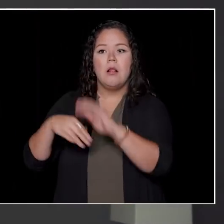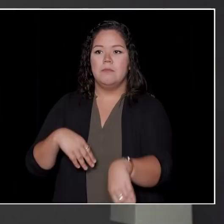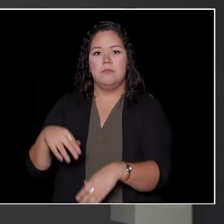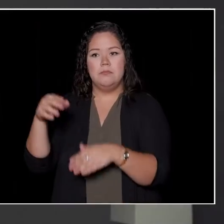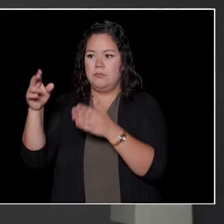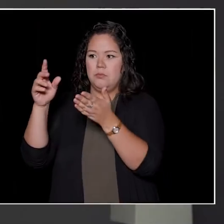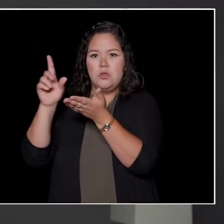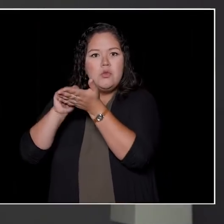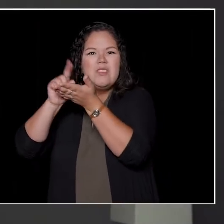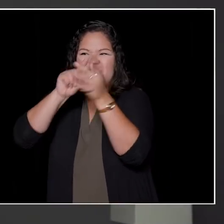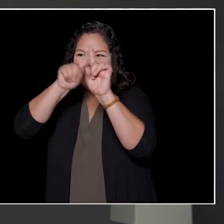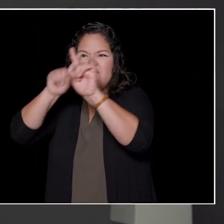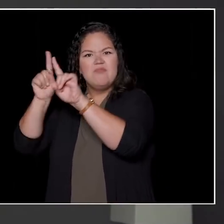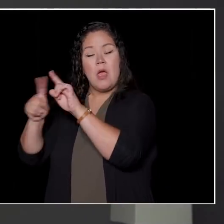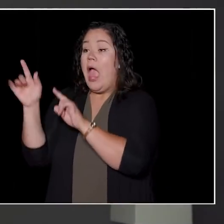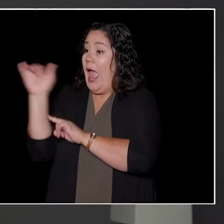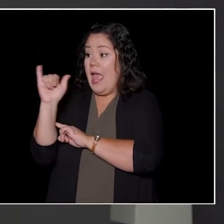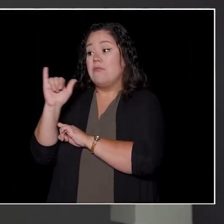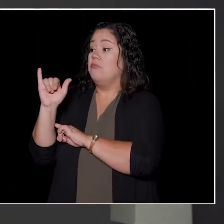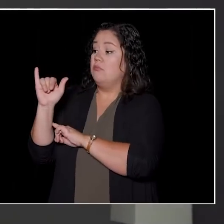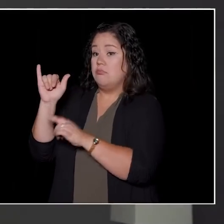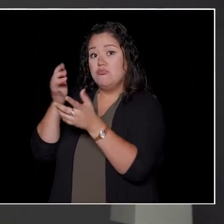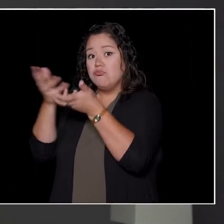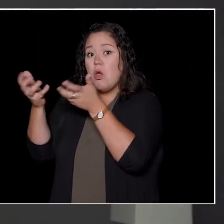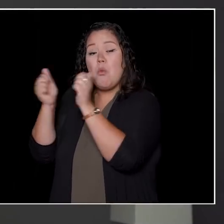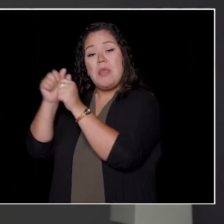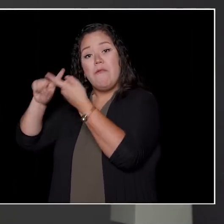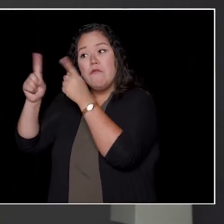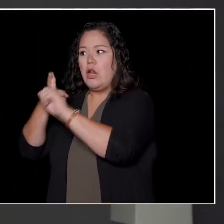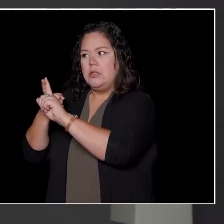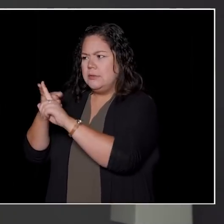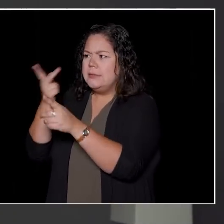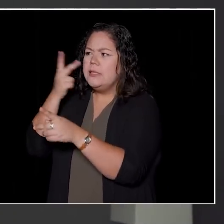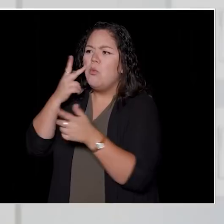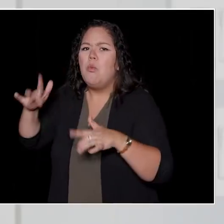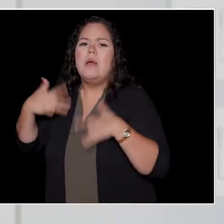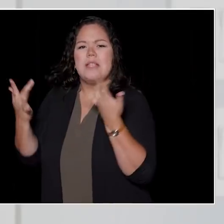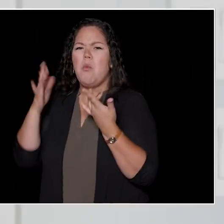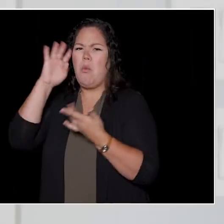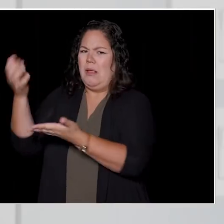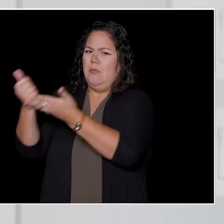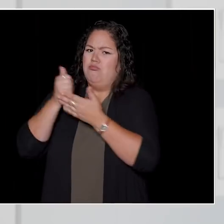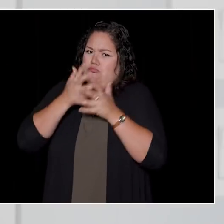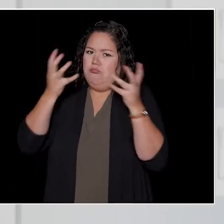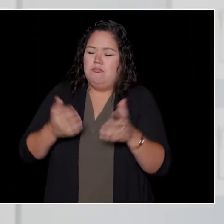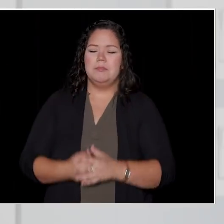and see what they're doing. Get involved, it's going to make your experience a lot better, trust me. Be sure to relax